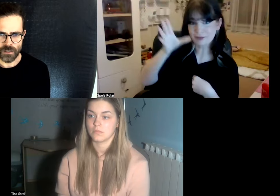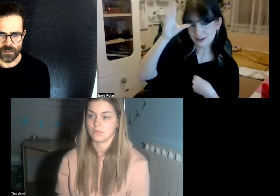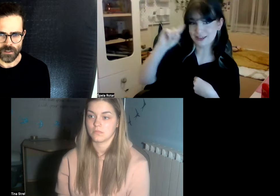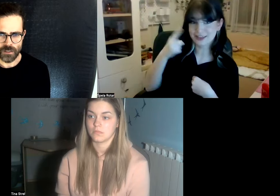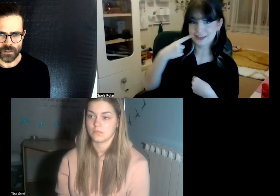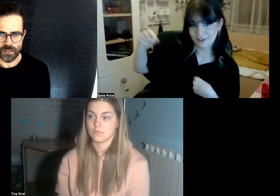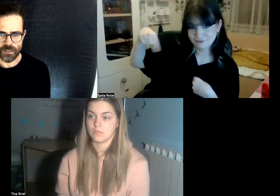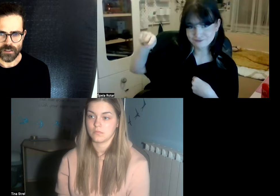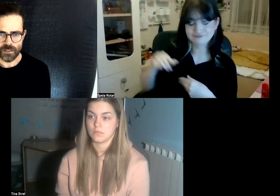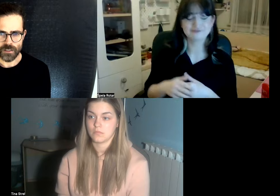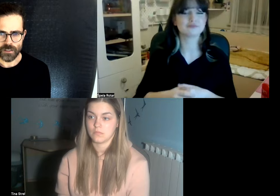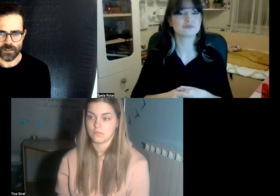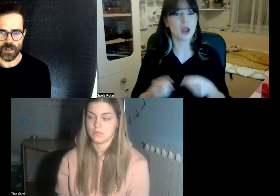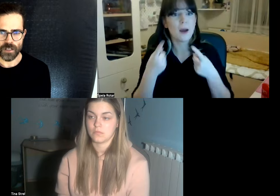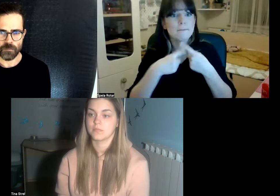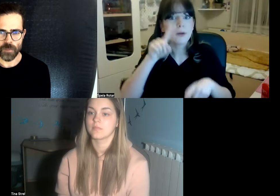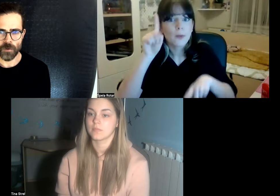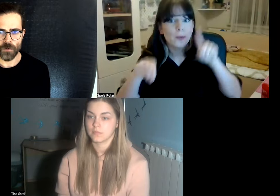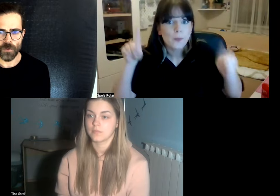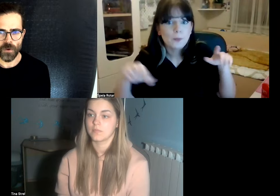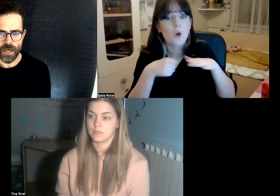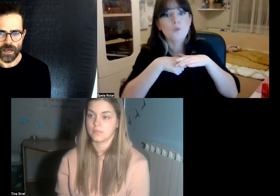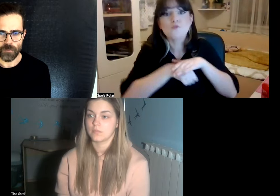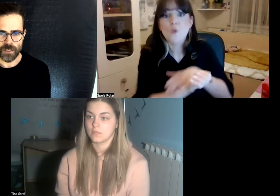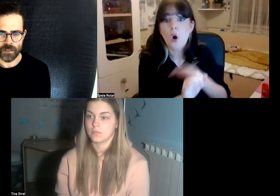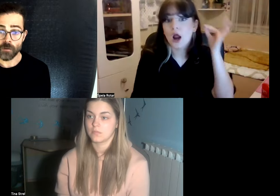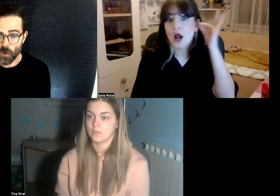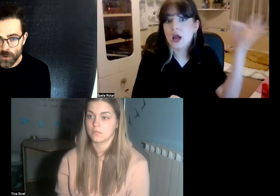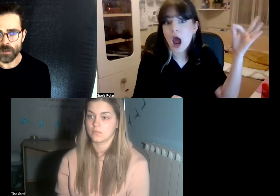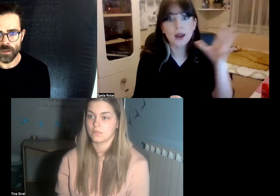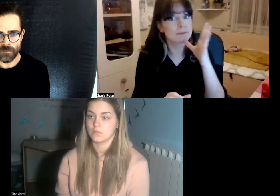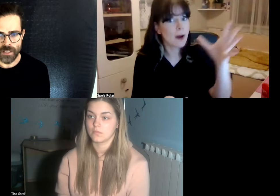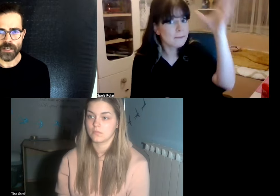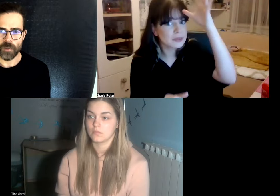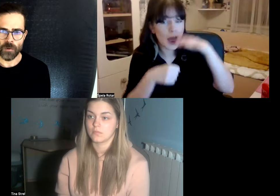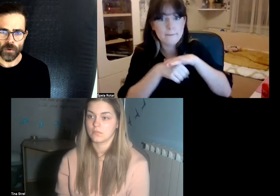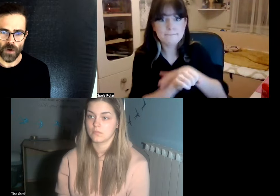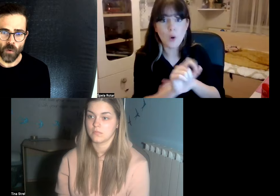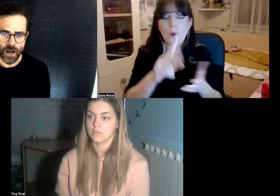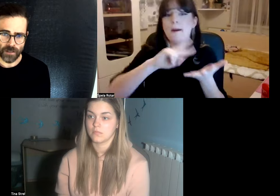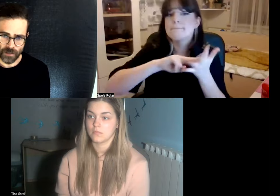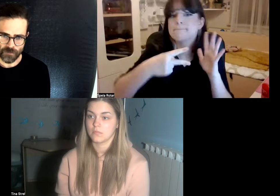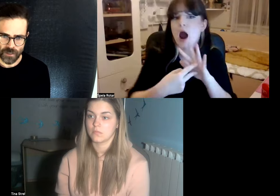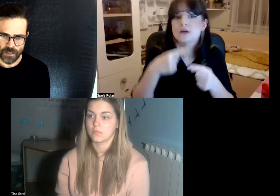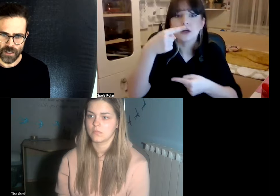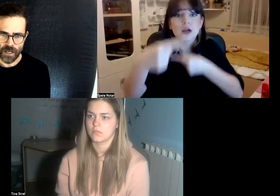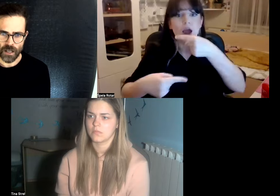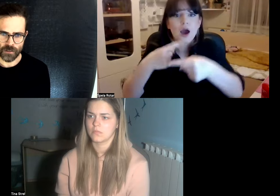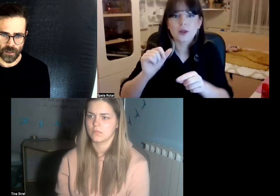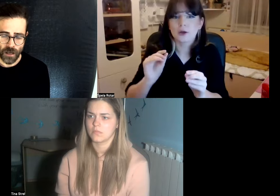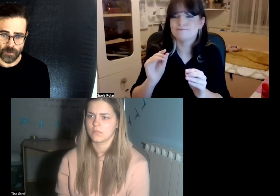right it will have been born with deafness people who acquired deafness along the lives